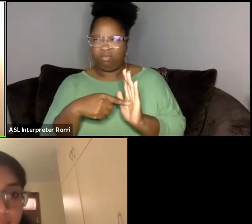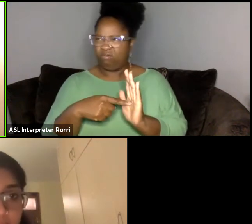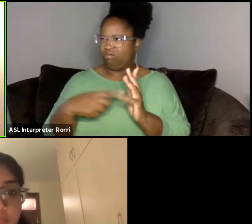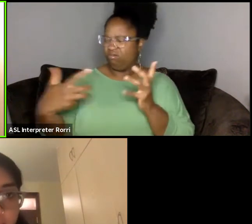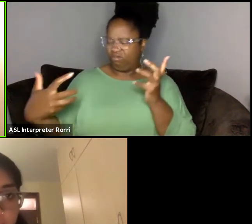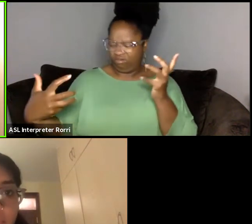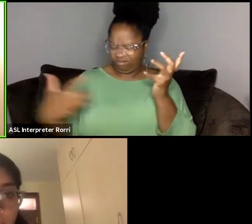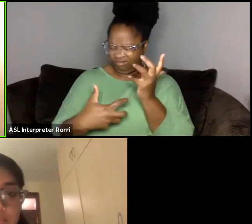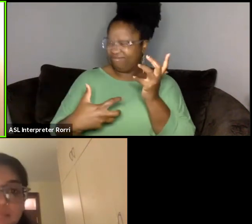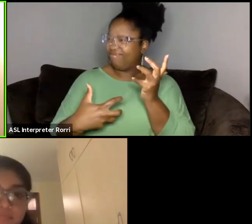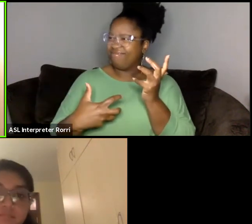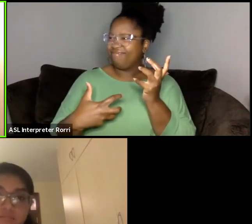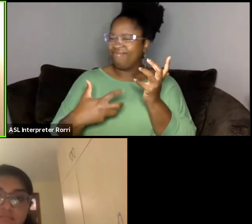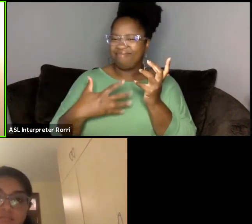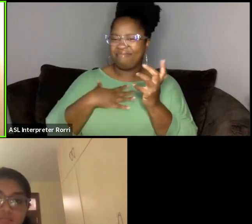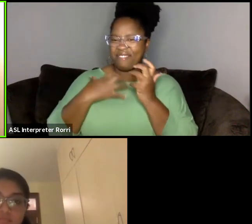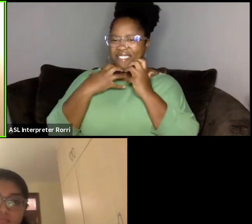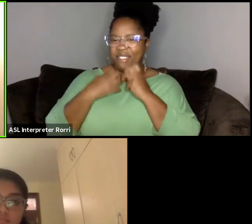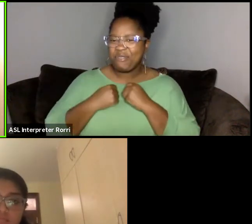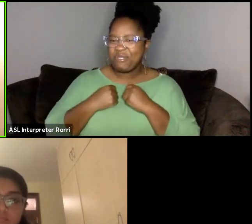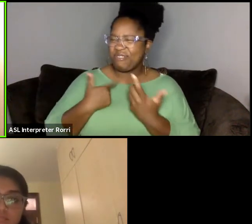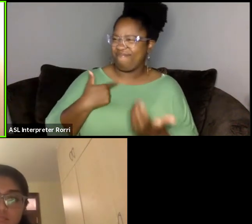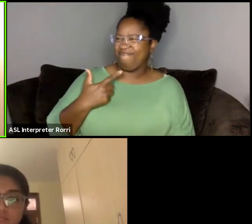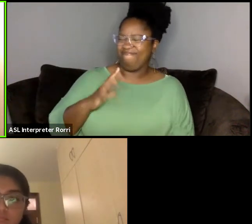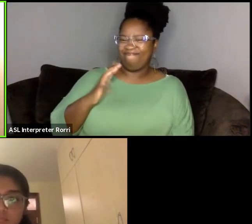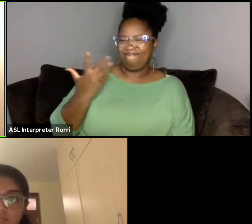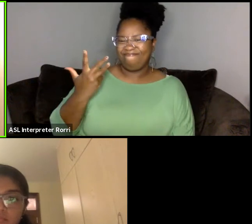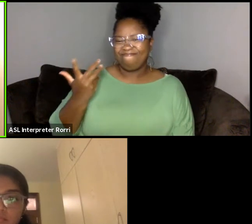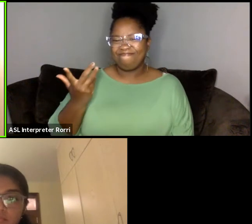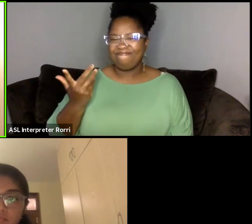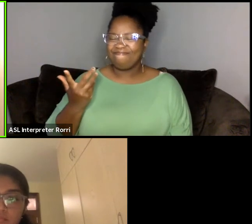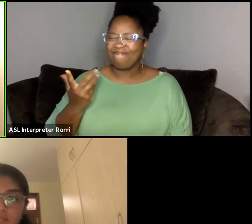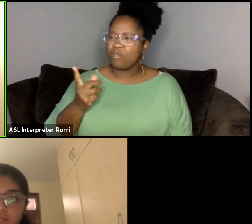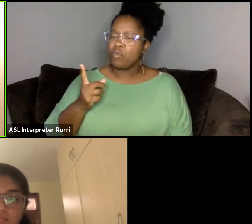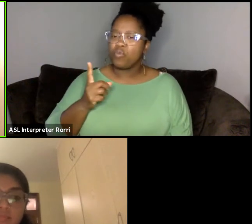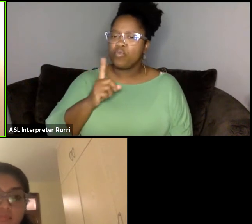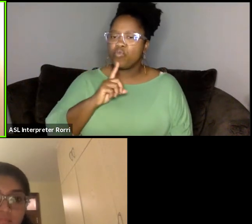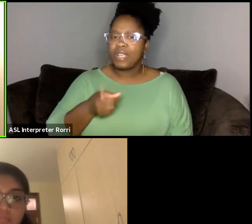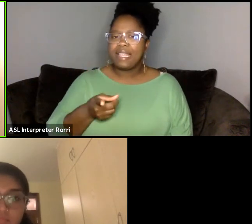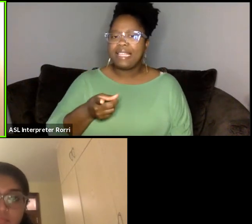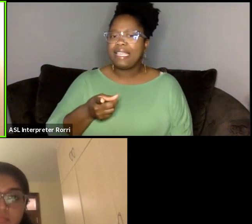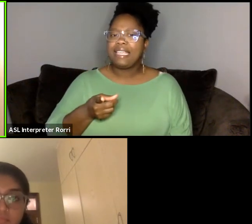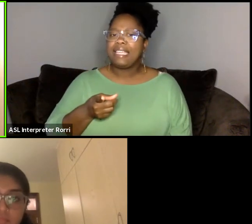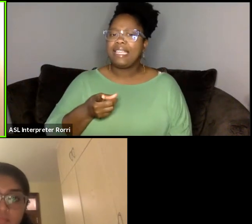but even in roles that really explored the range and depth of humanity, the ways